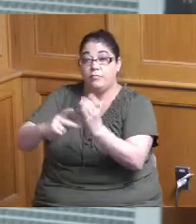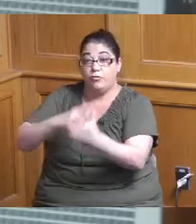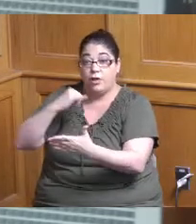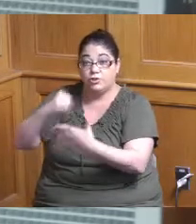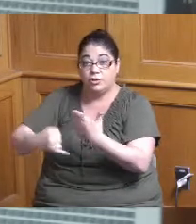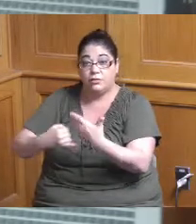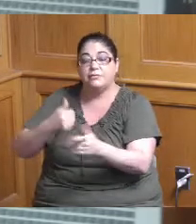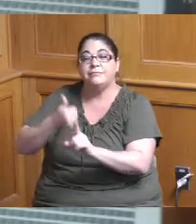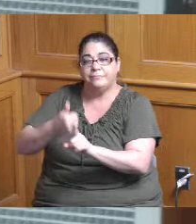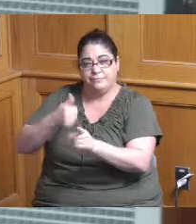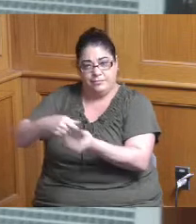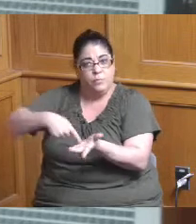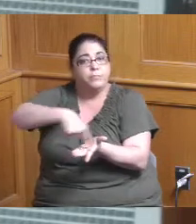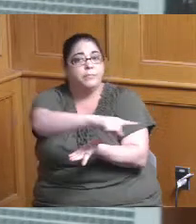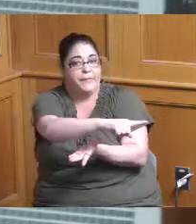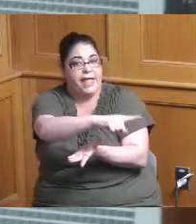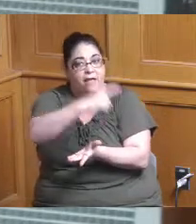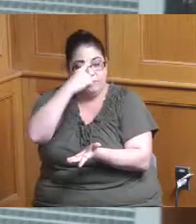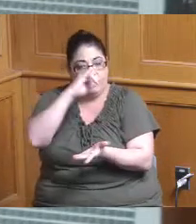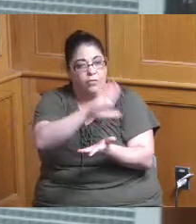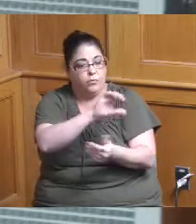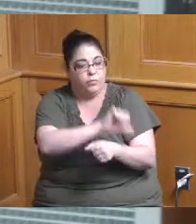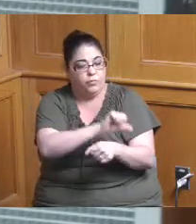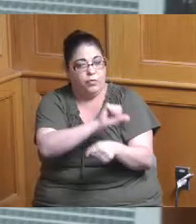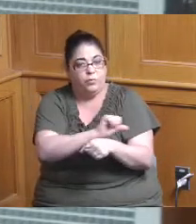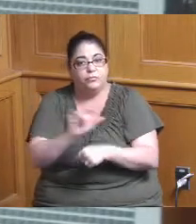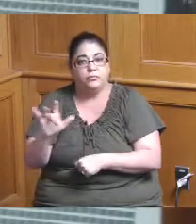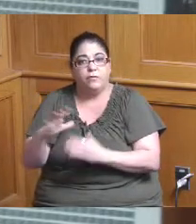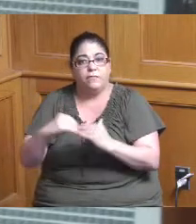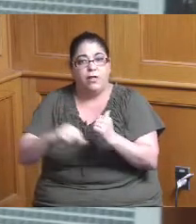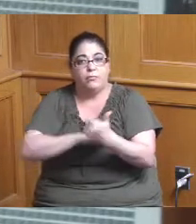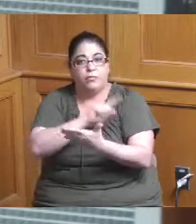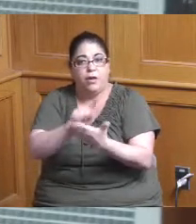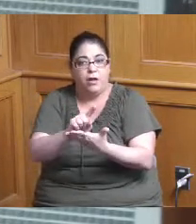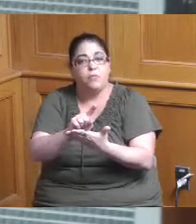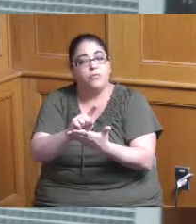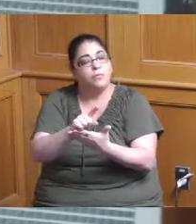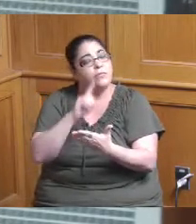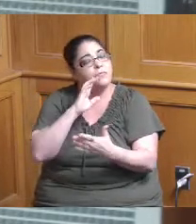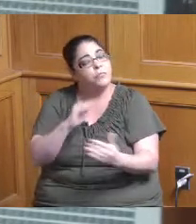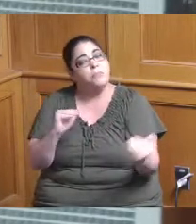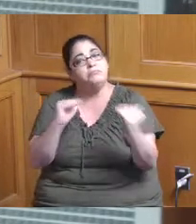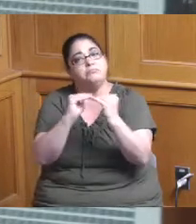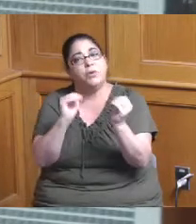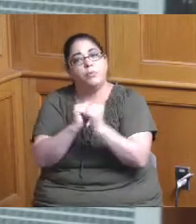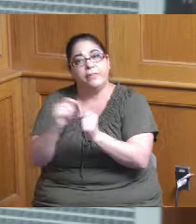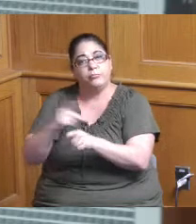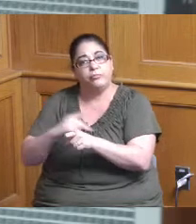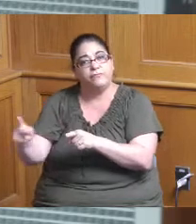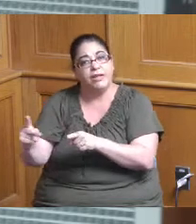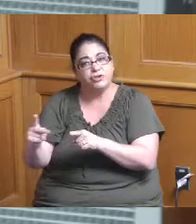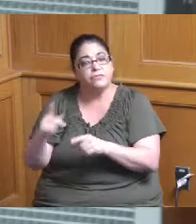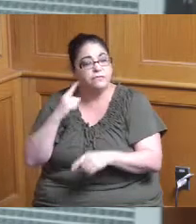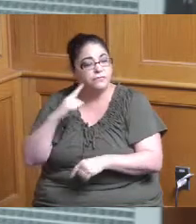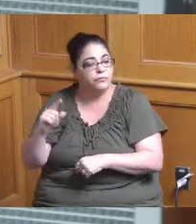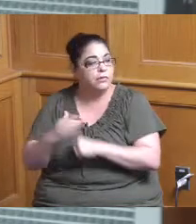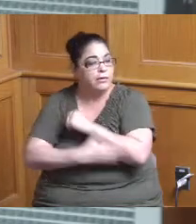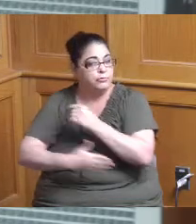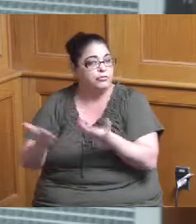be compensated at a level that's commensurate with with a professional here in the county service and